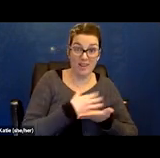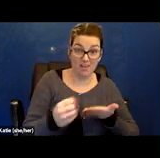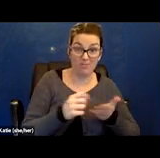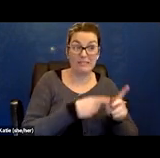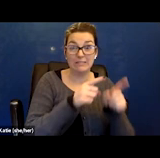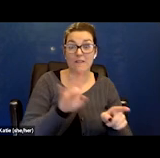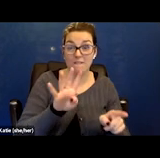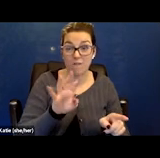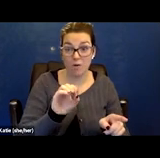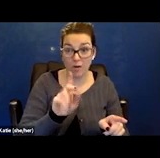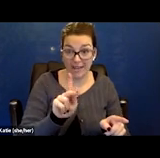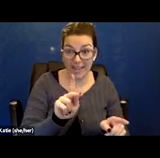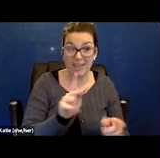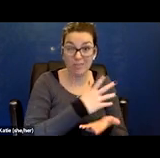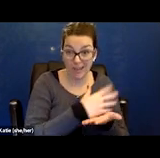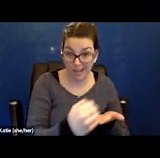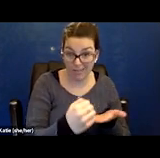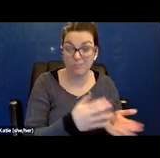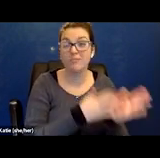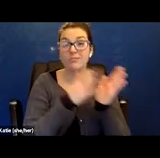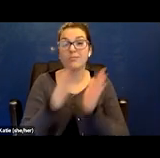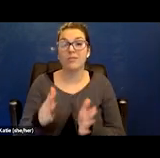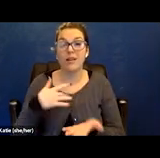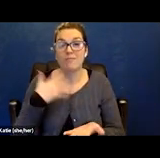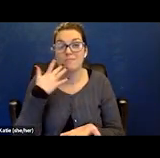I feel very fortunate that with her knowledge